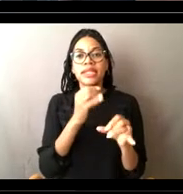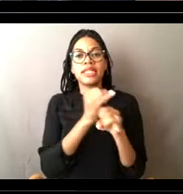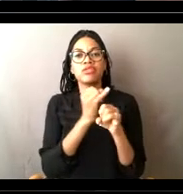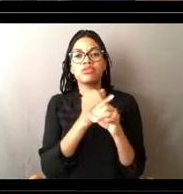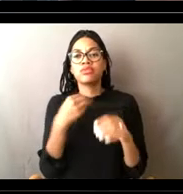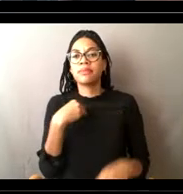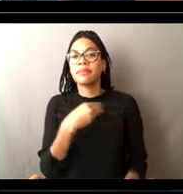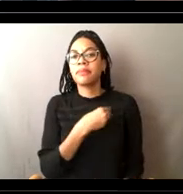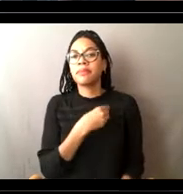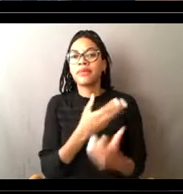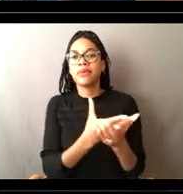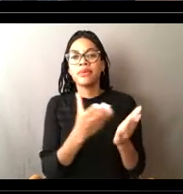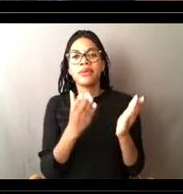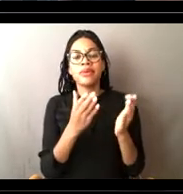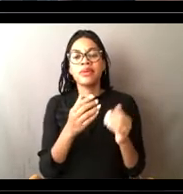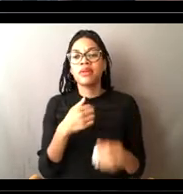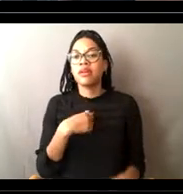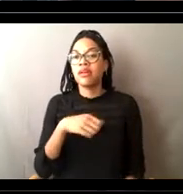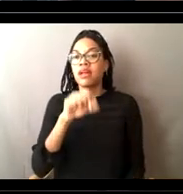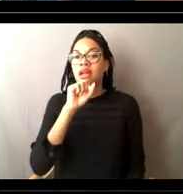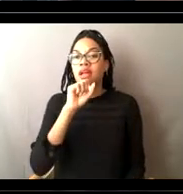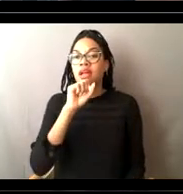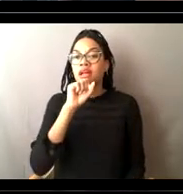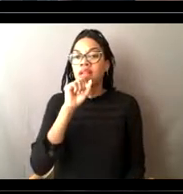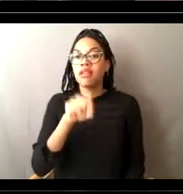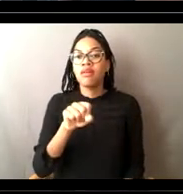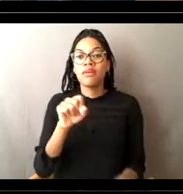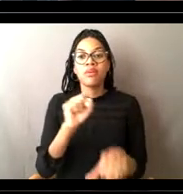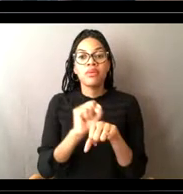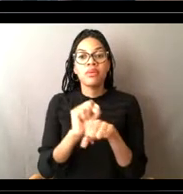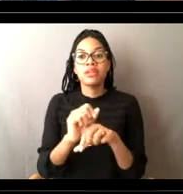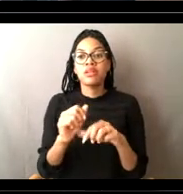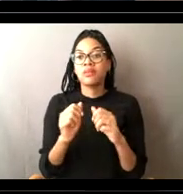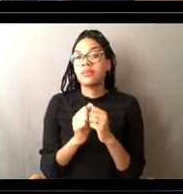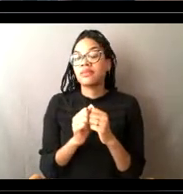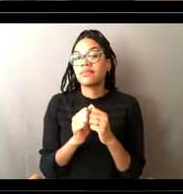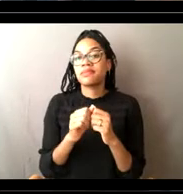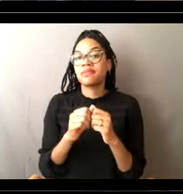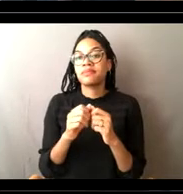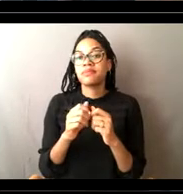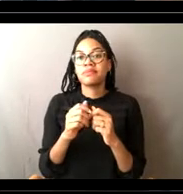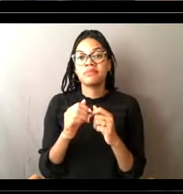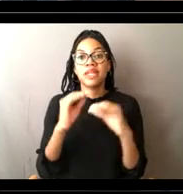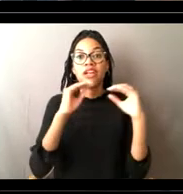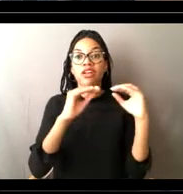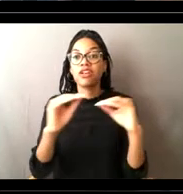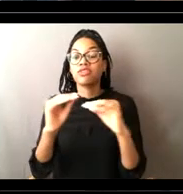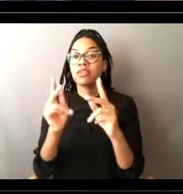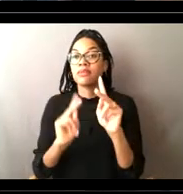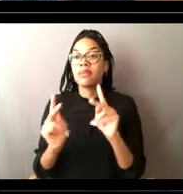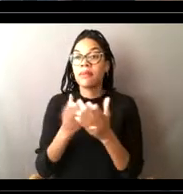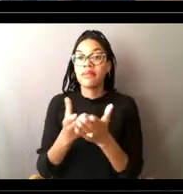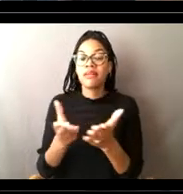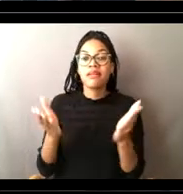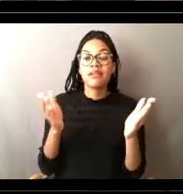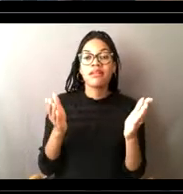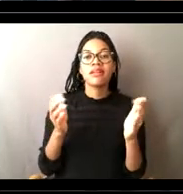I love the aspect that I get to help educate the public and work with the public to ensure